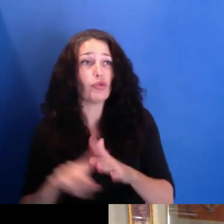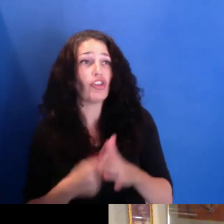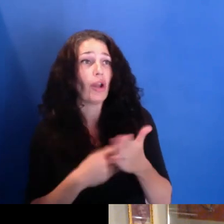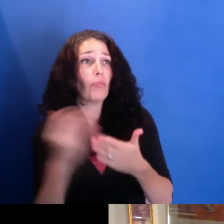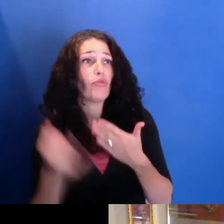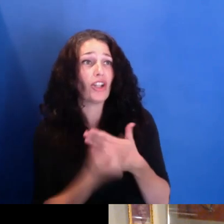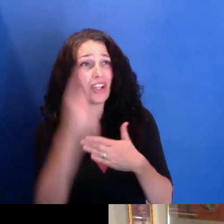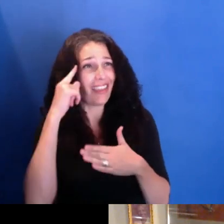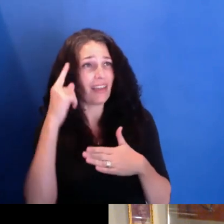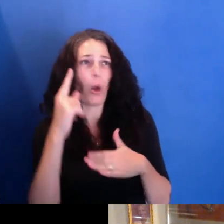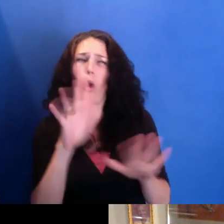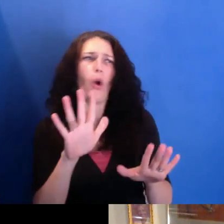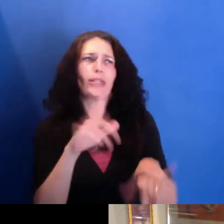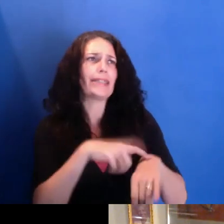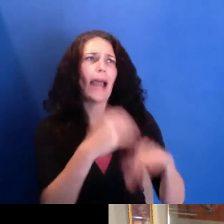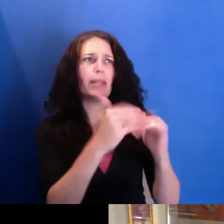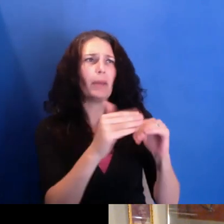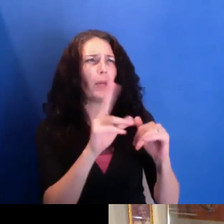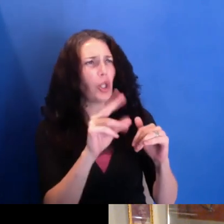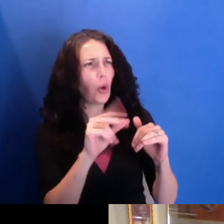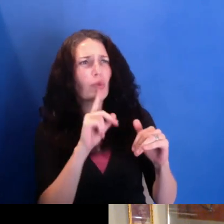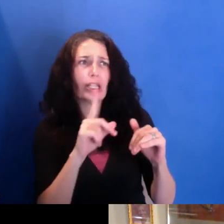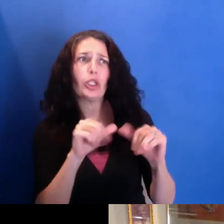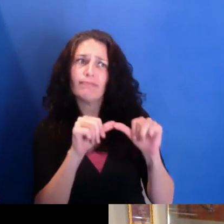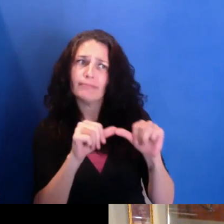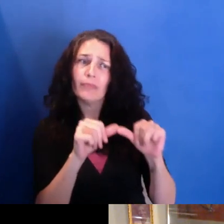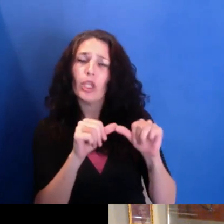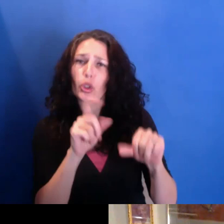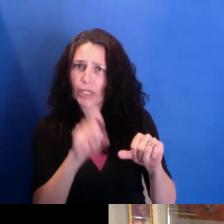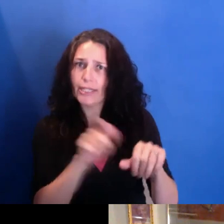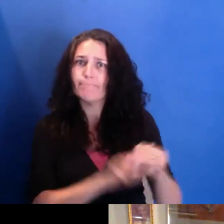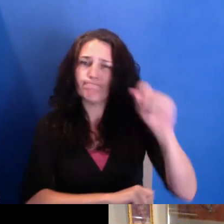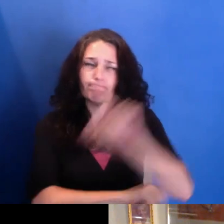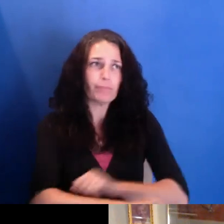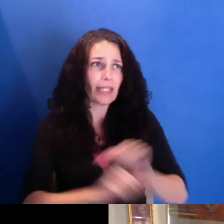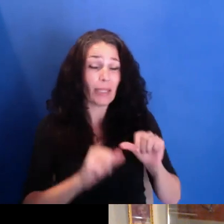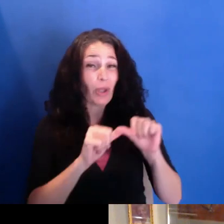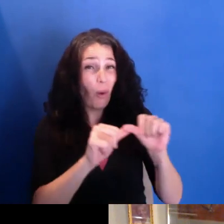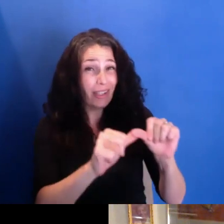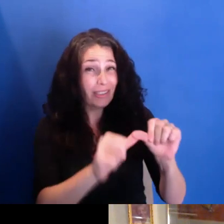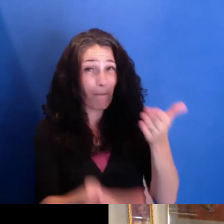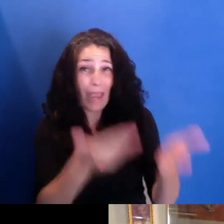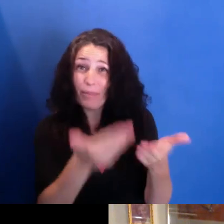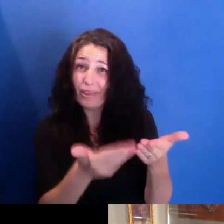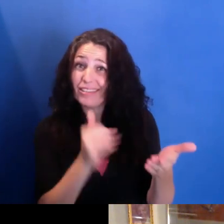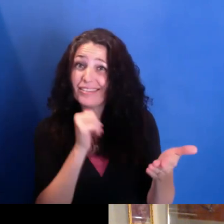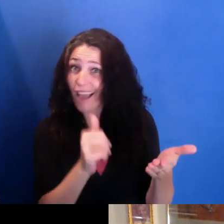The reality is you're going to be in there for the long haul. And long haul may be a longer haul than you ever imagined. Yeah.